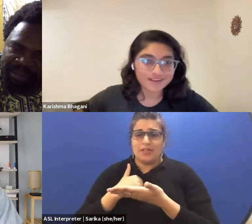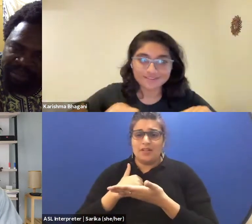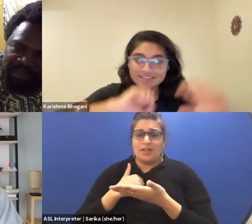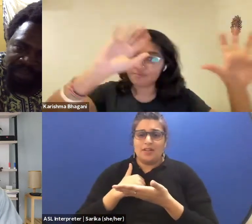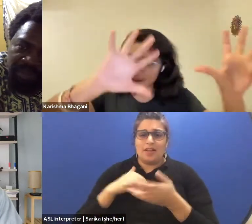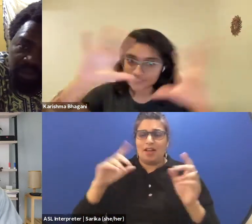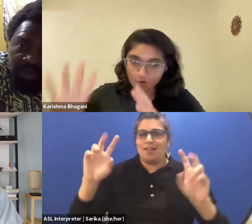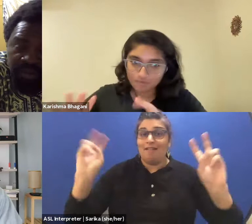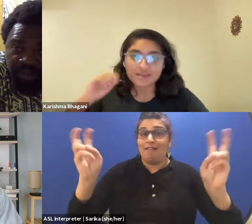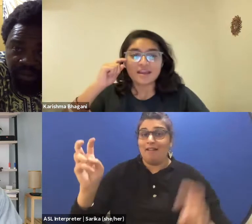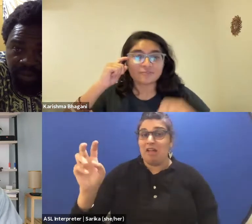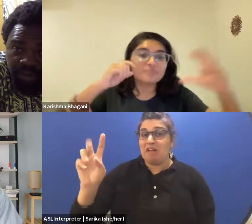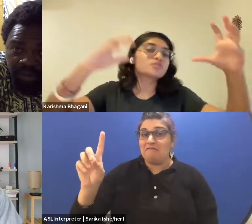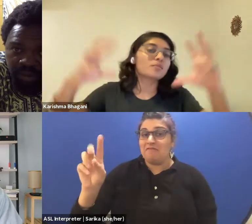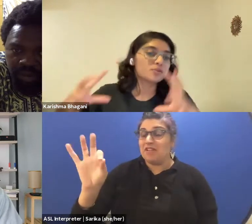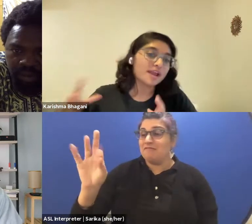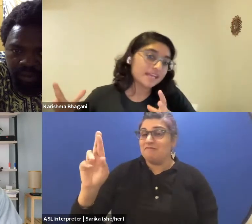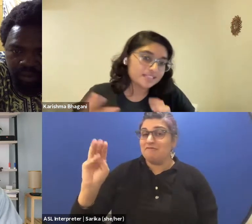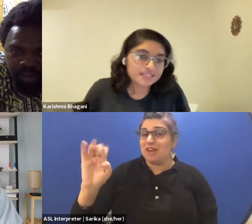instead of brainstorm, framestorm new ideas